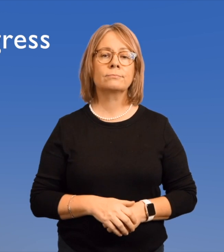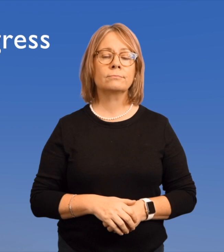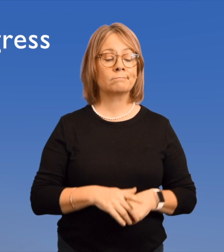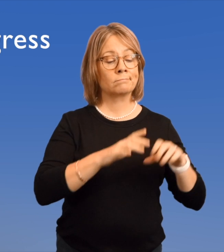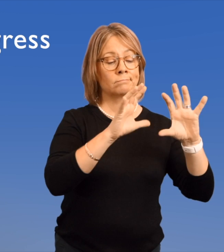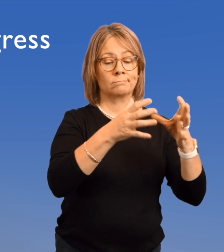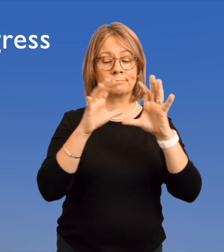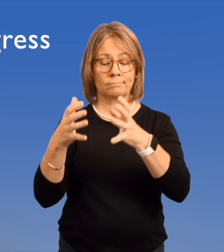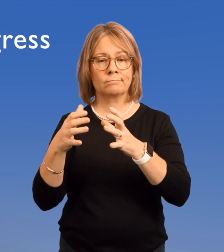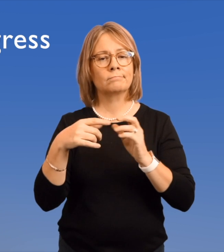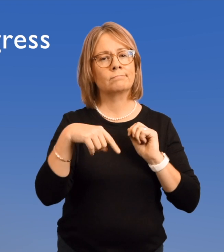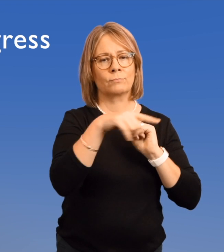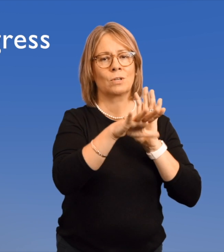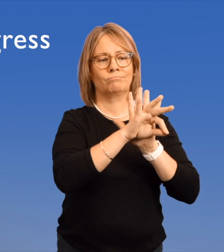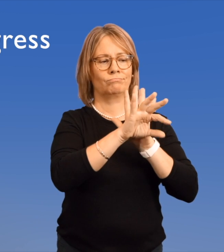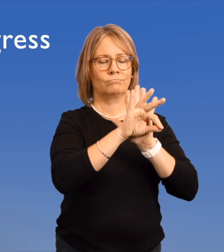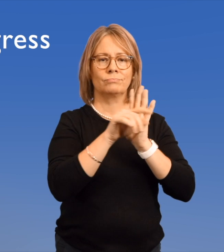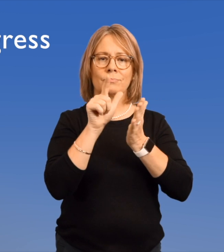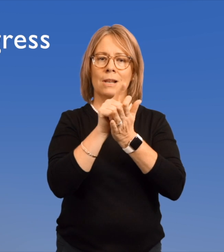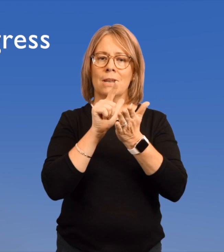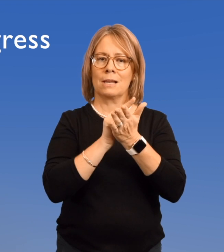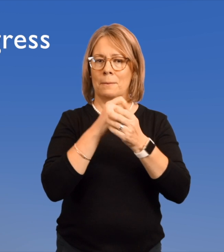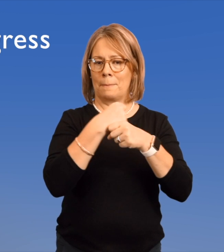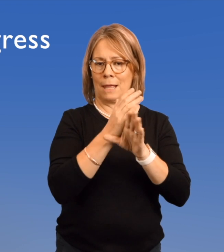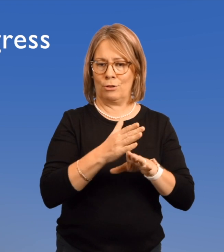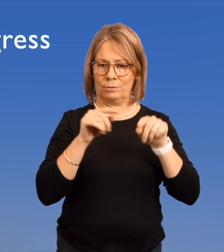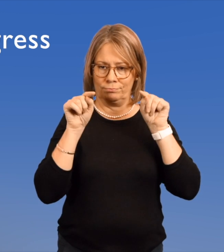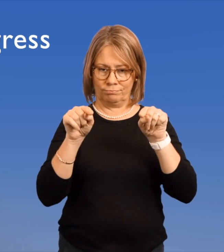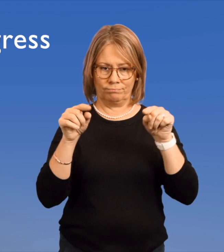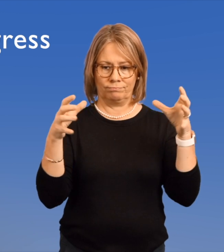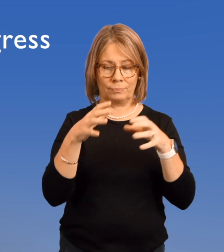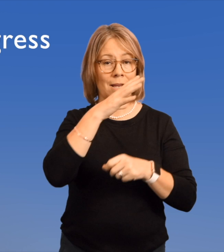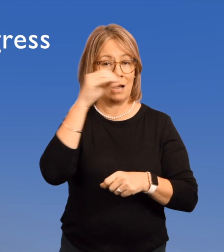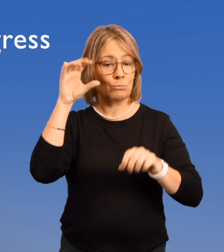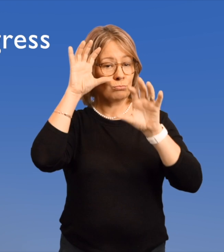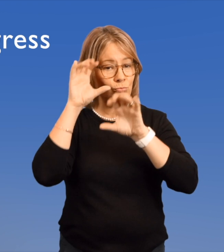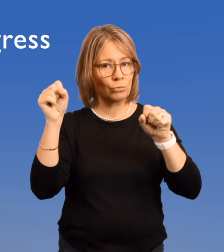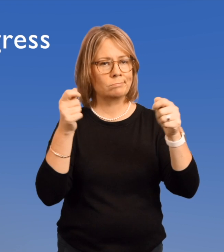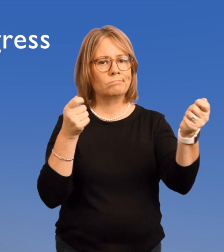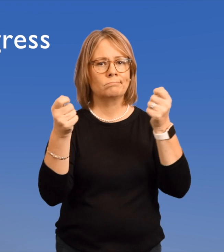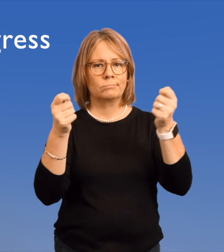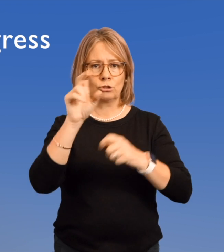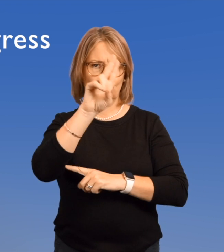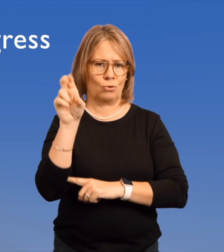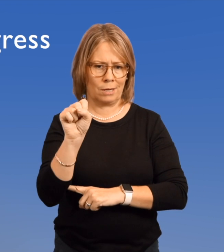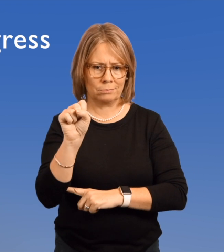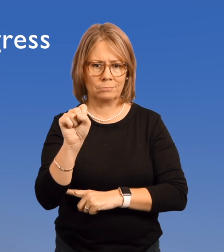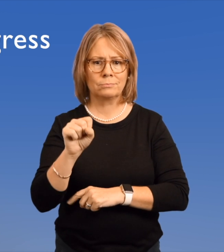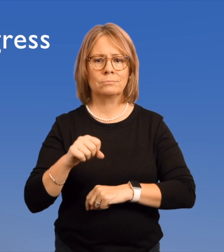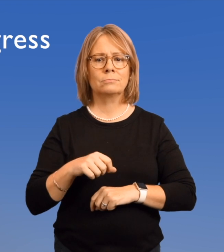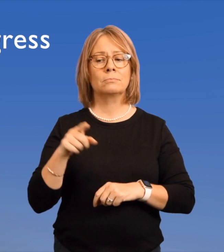These two groups of elected lawmakers and the President govern the United States,